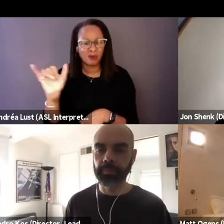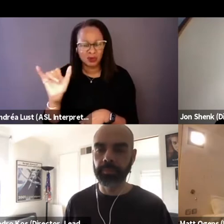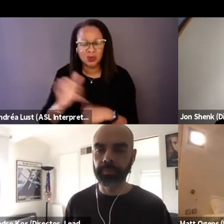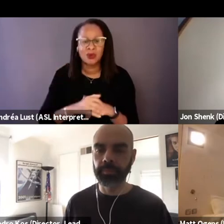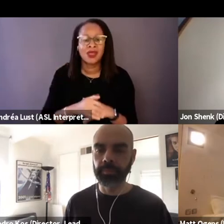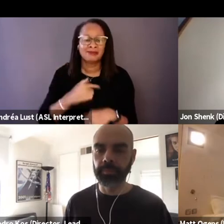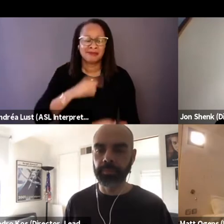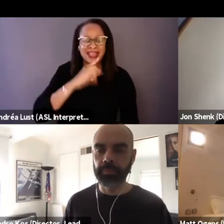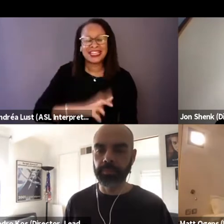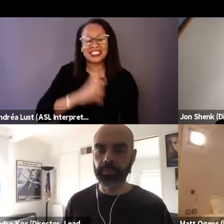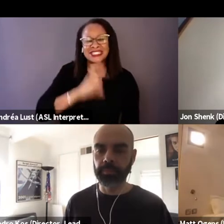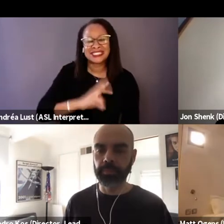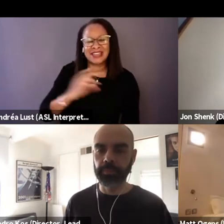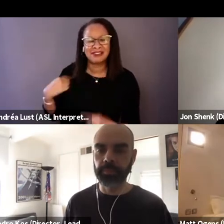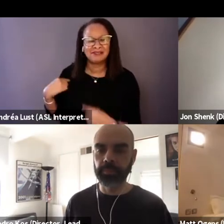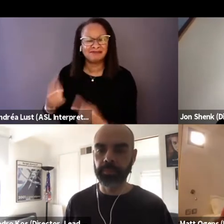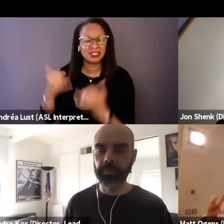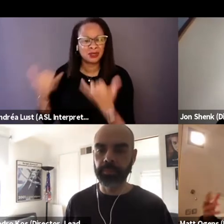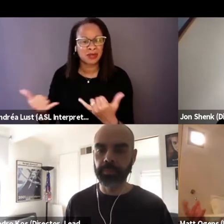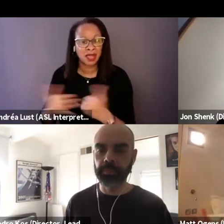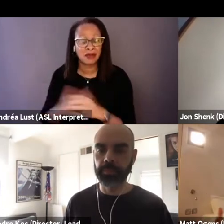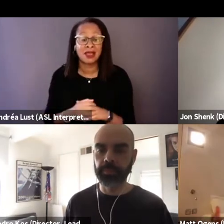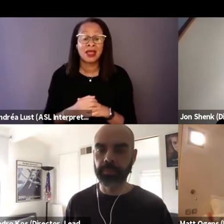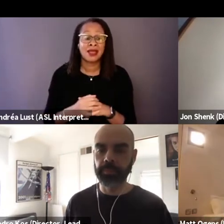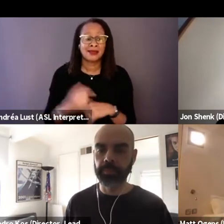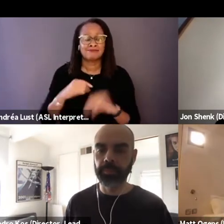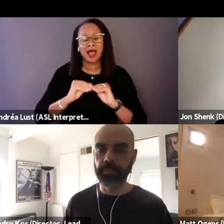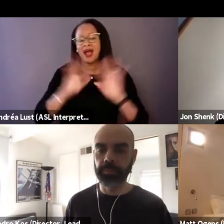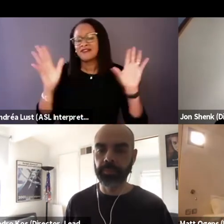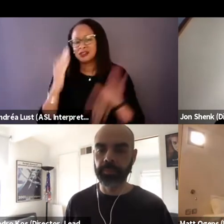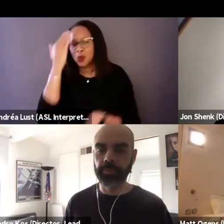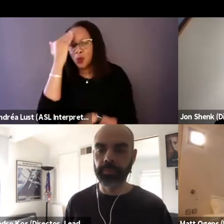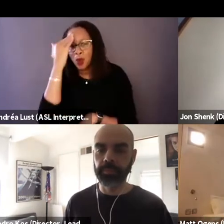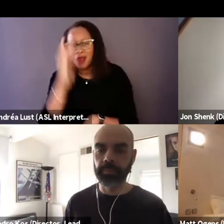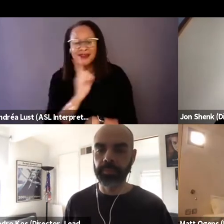And so obviously I was aware of the deaf community